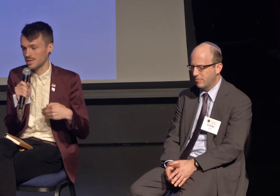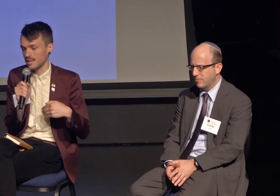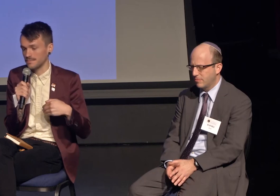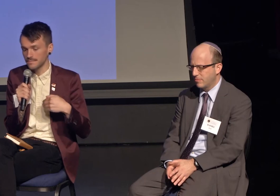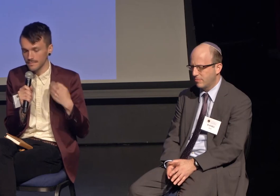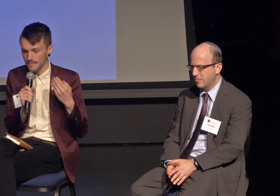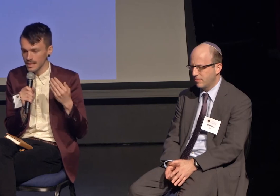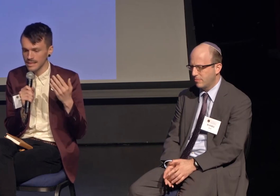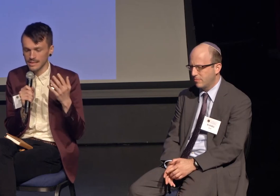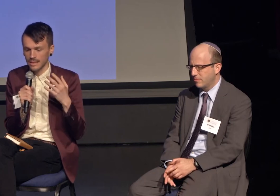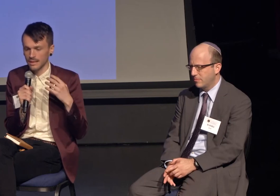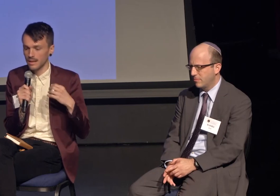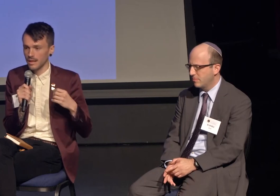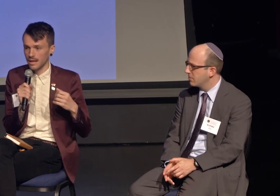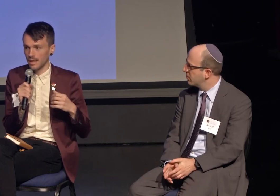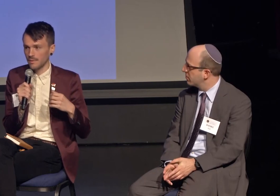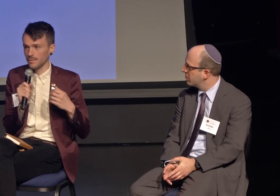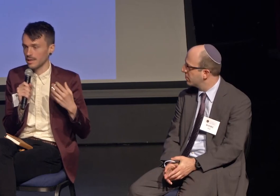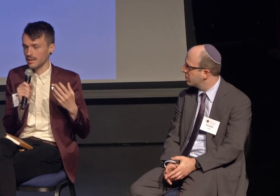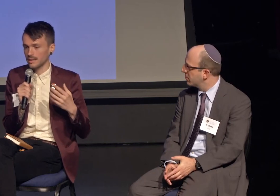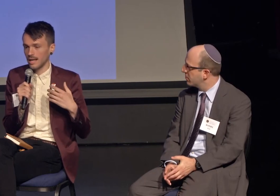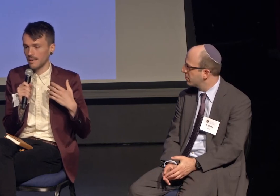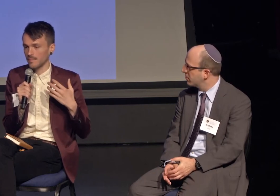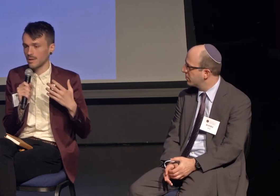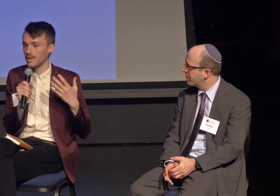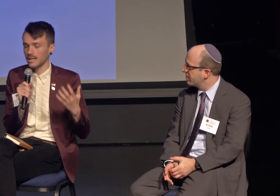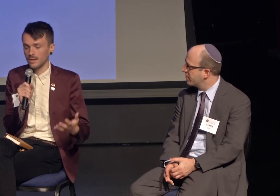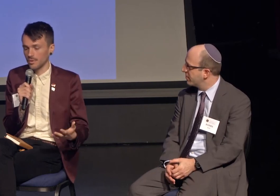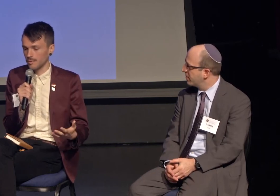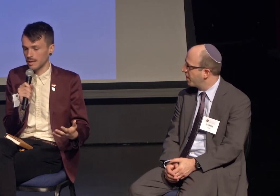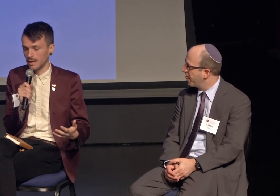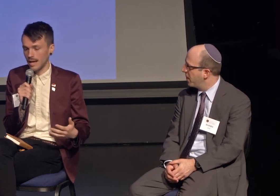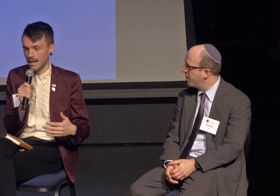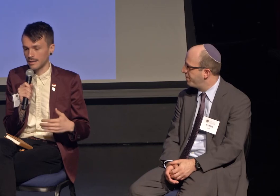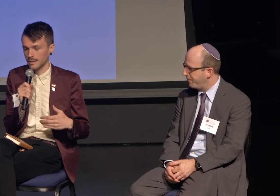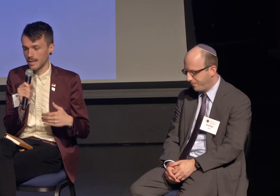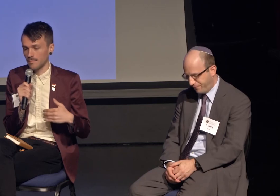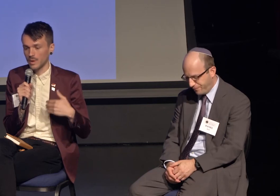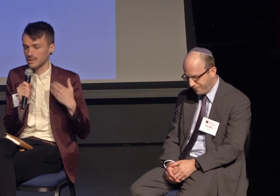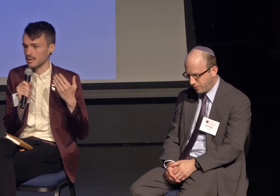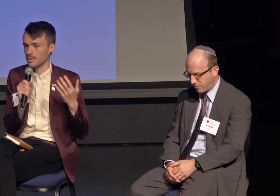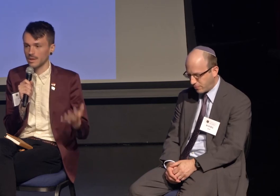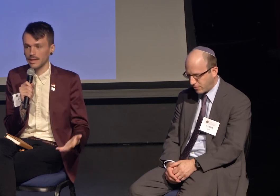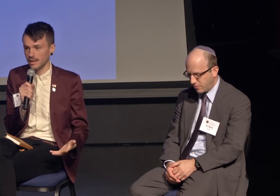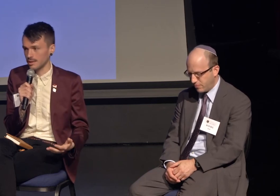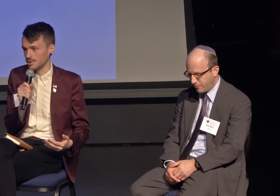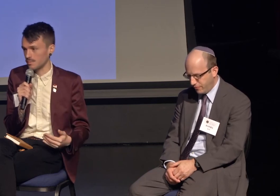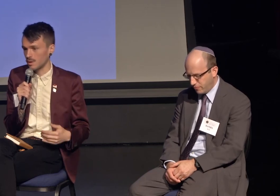She's a really committed Lutheran and went to Concordia College in Morehead